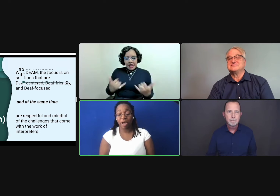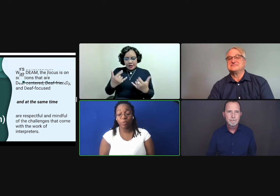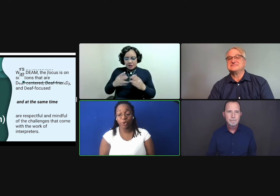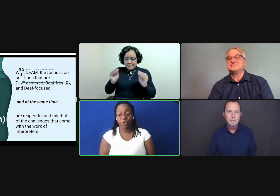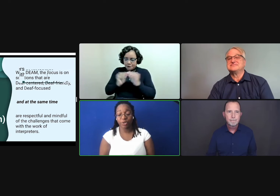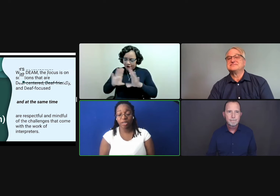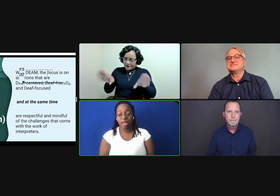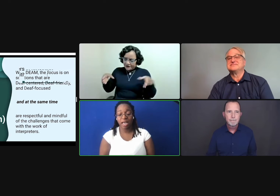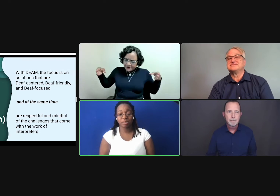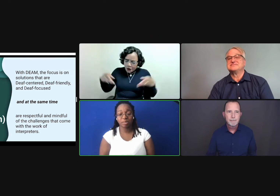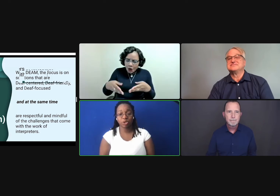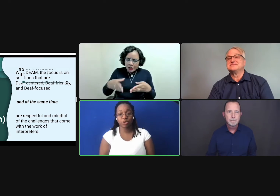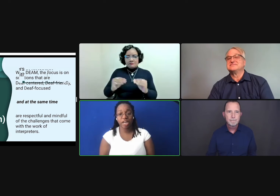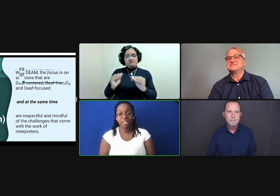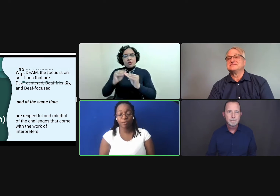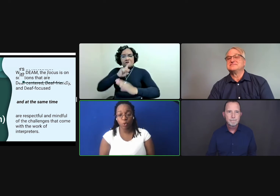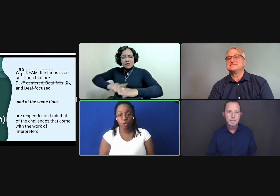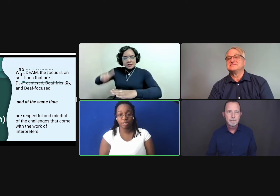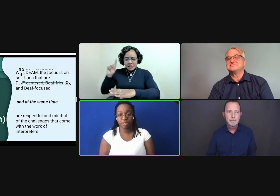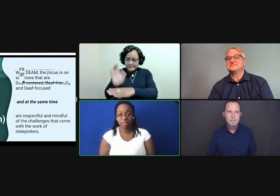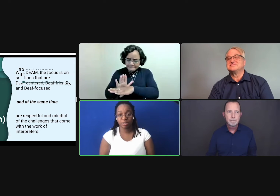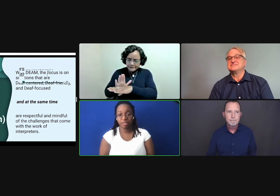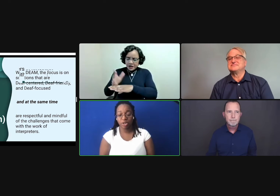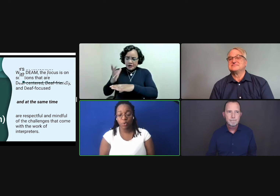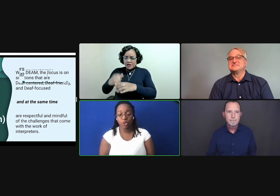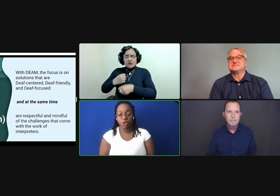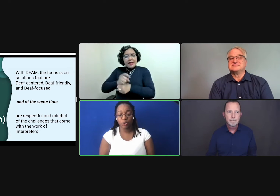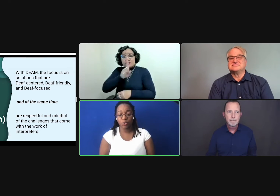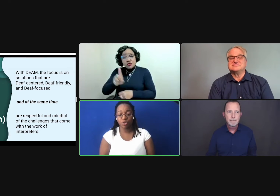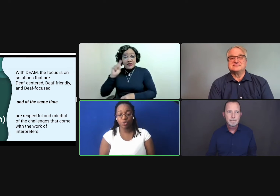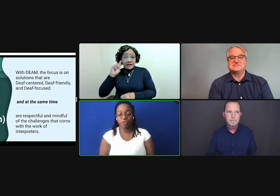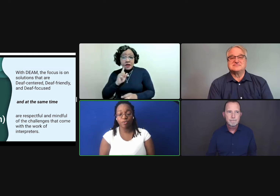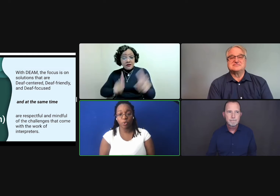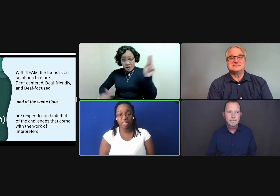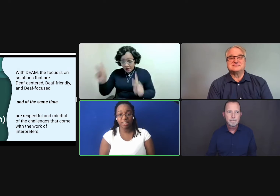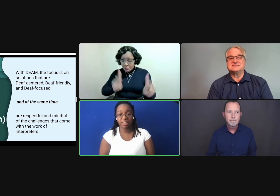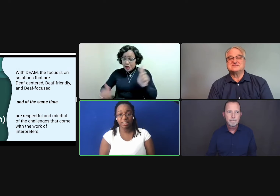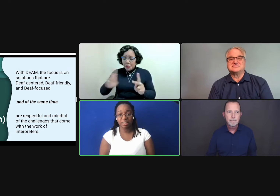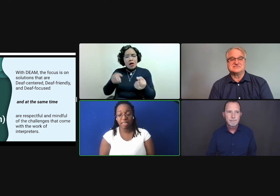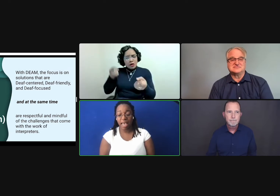my work has been transformed with a new renewed focus